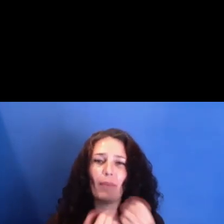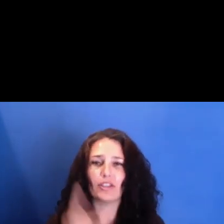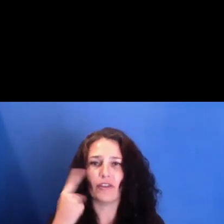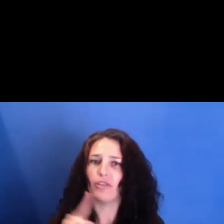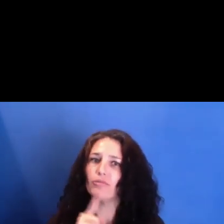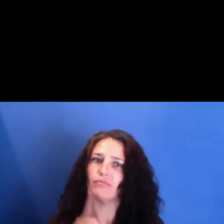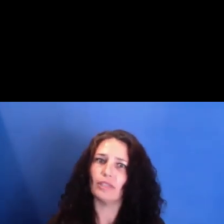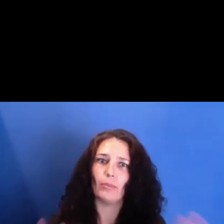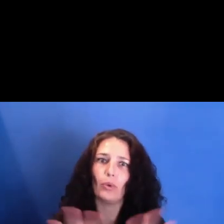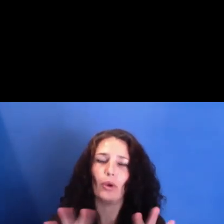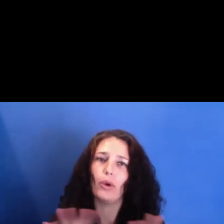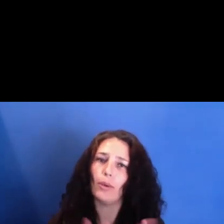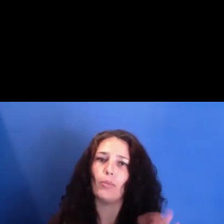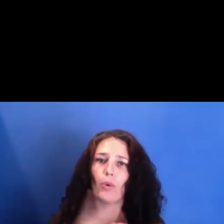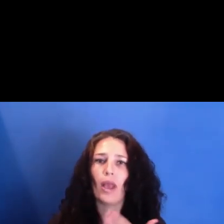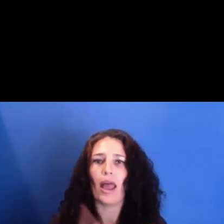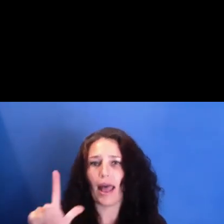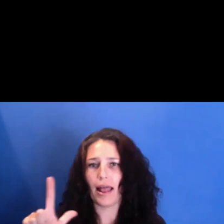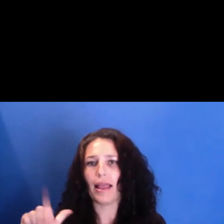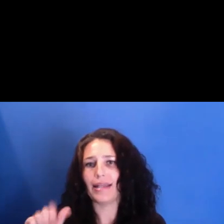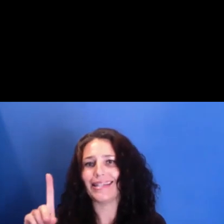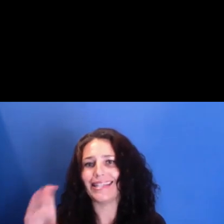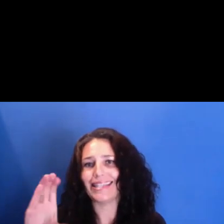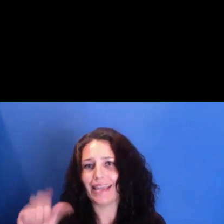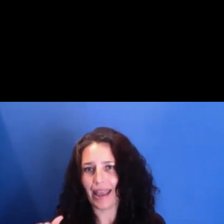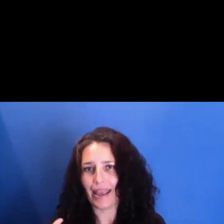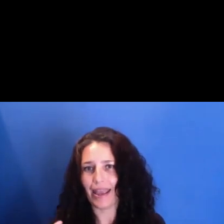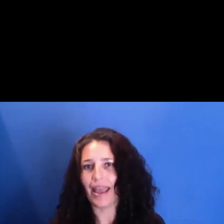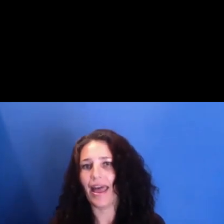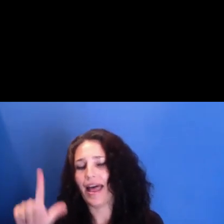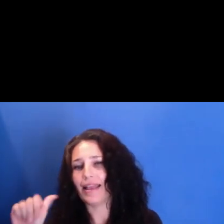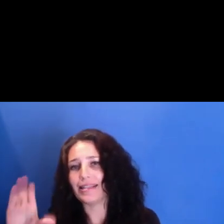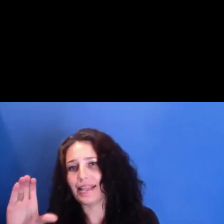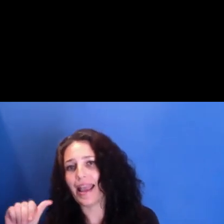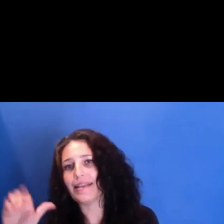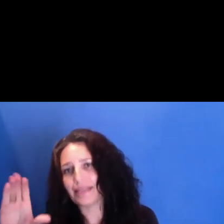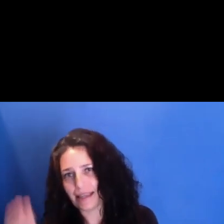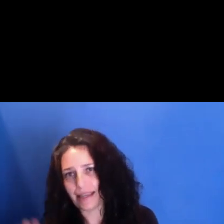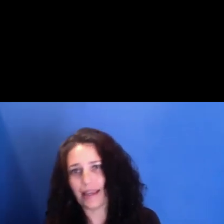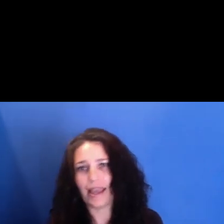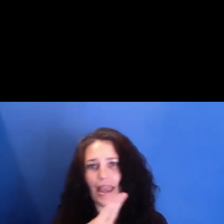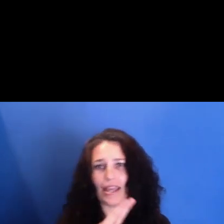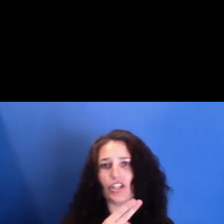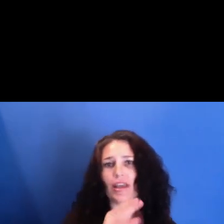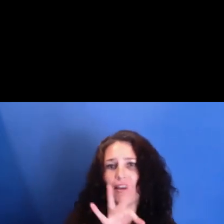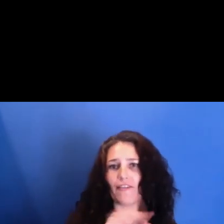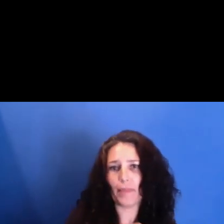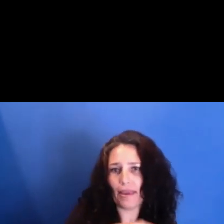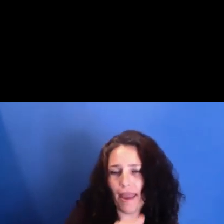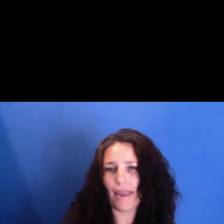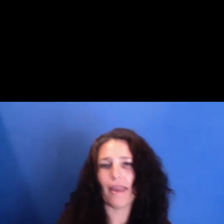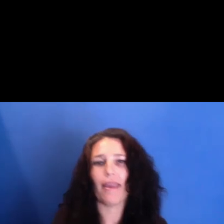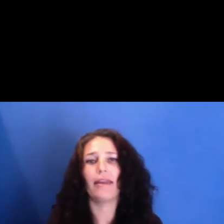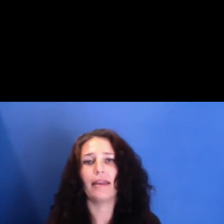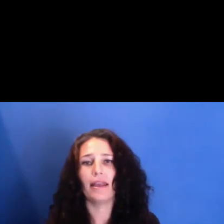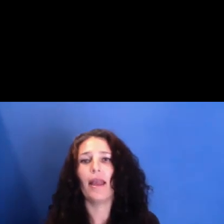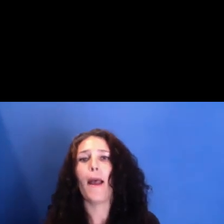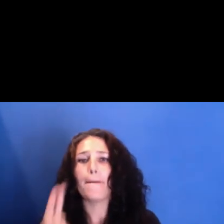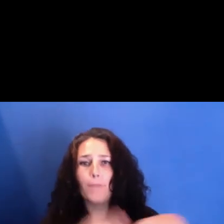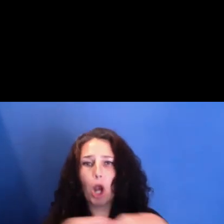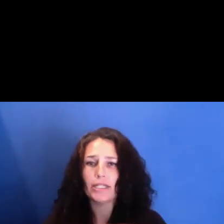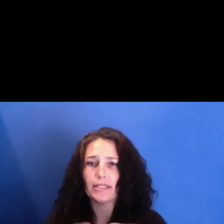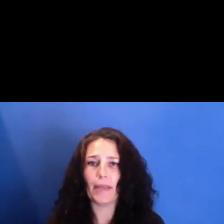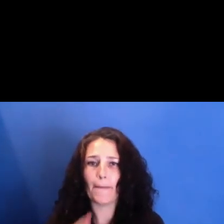LADCA, LACAC, HFPA, Participant Media,